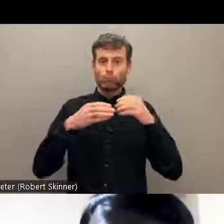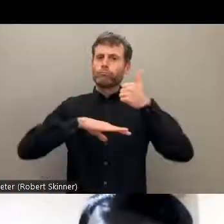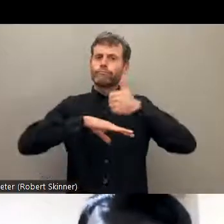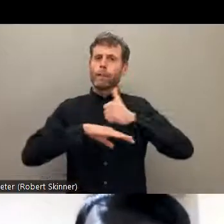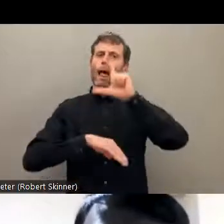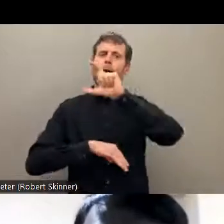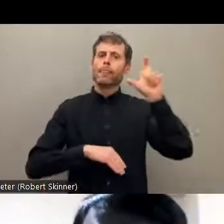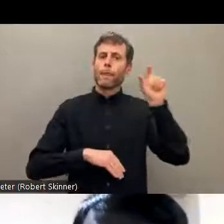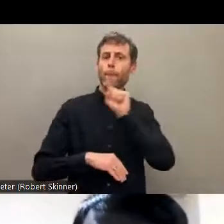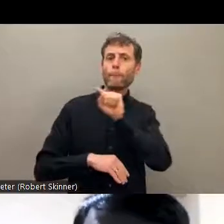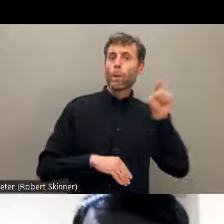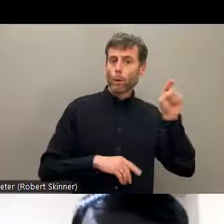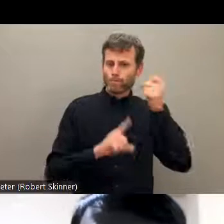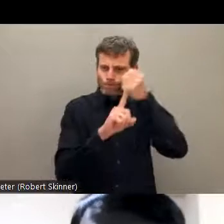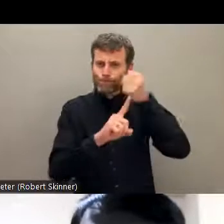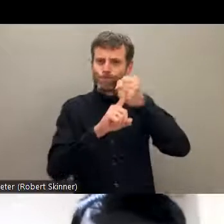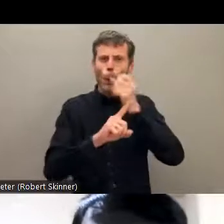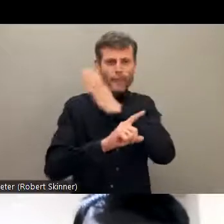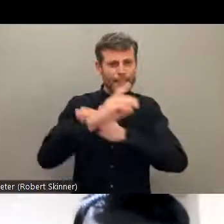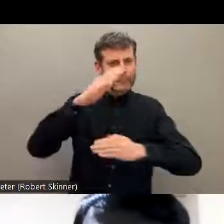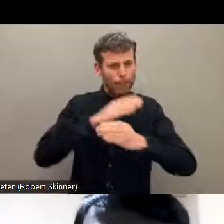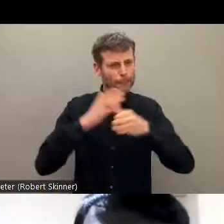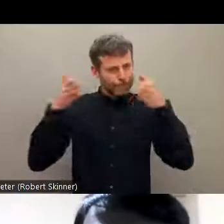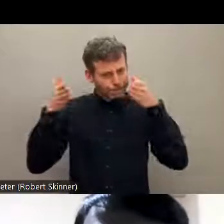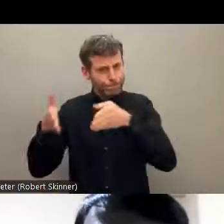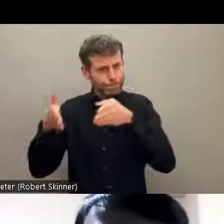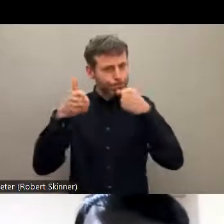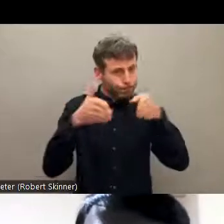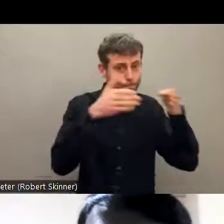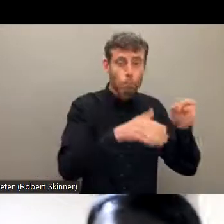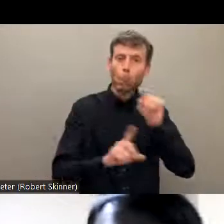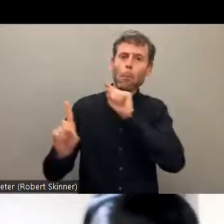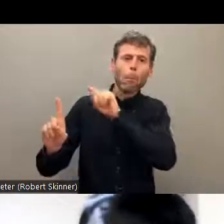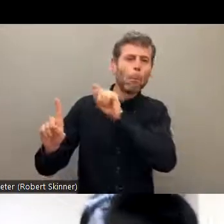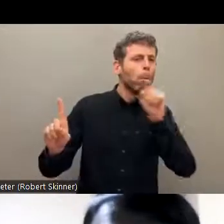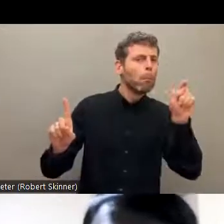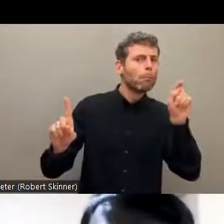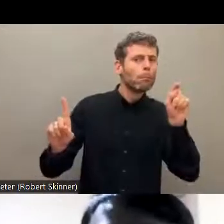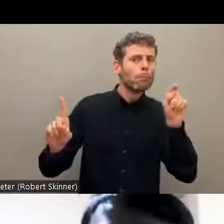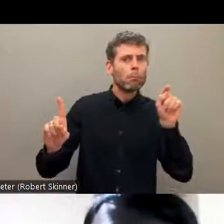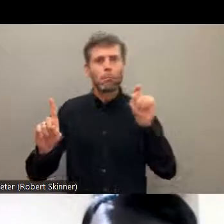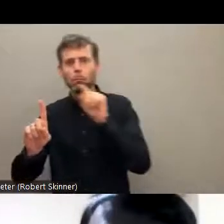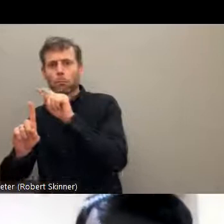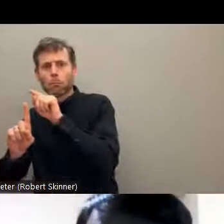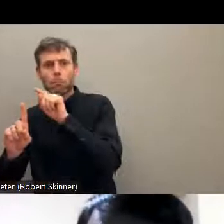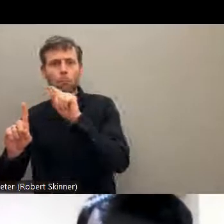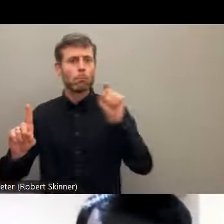330 organizations in Nepal and not even a single organization of people with disabilities are